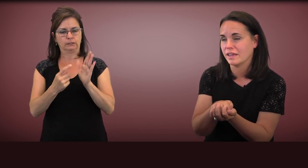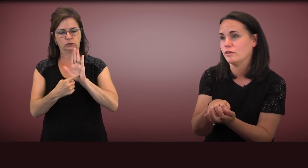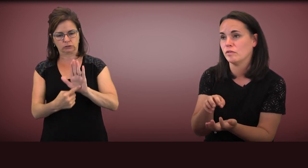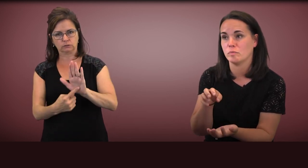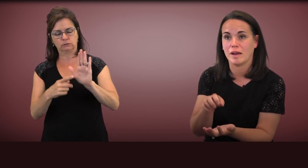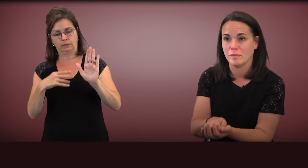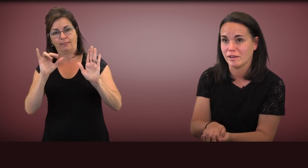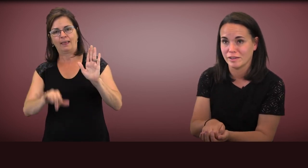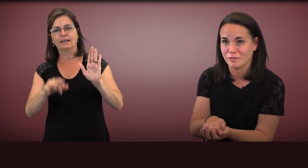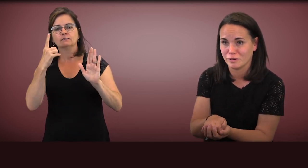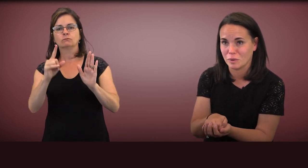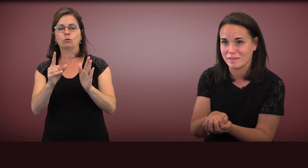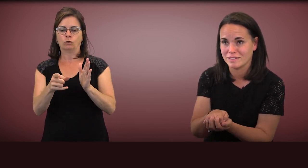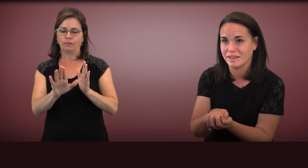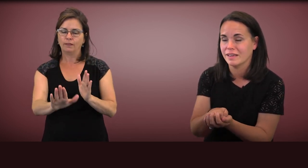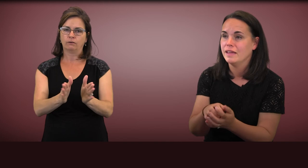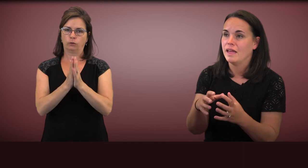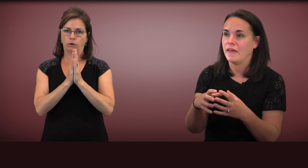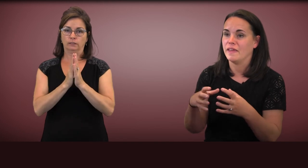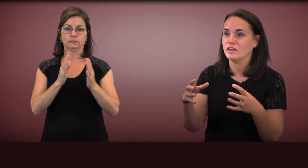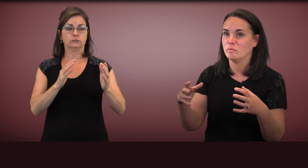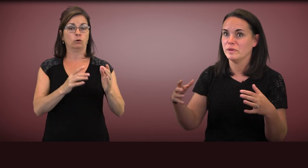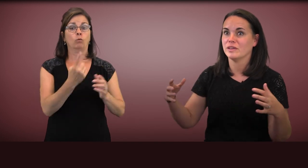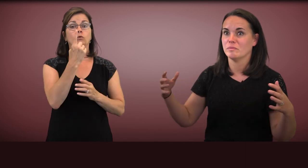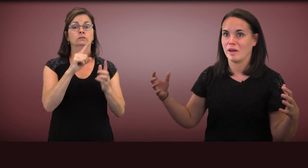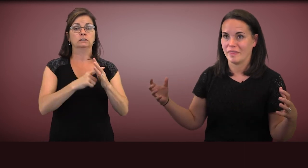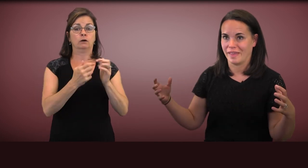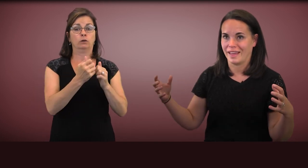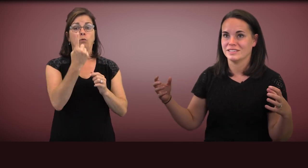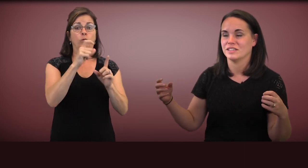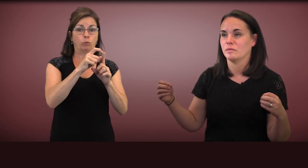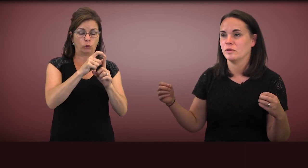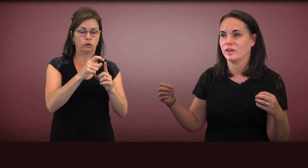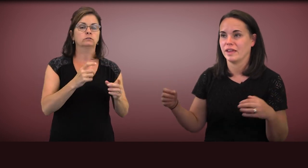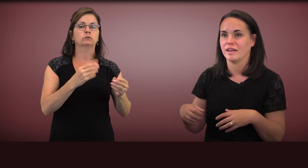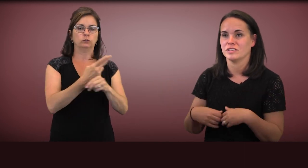and use it primarily for requesting and then you build upon that to communicate,